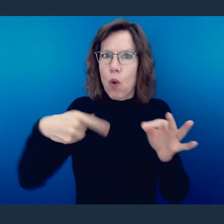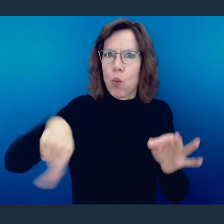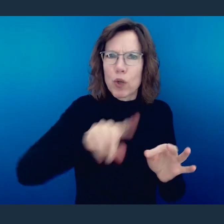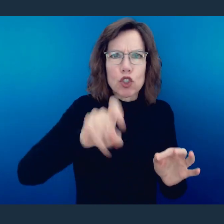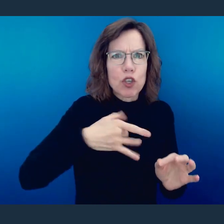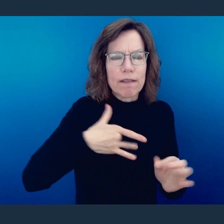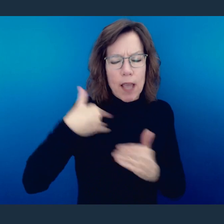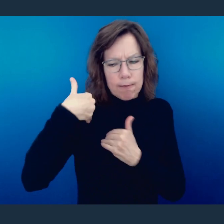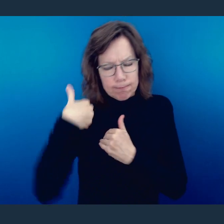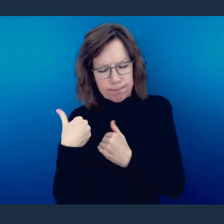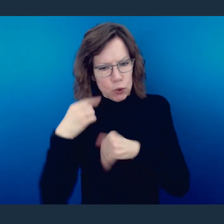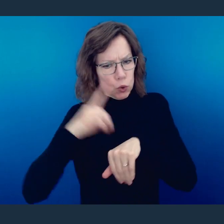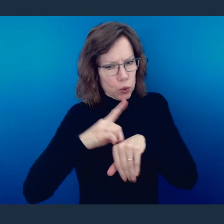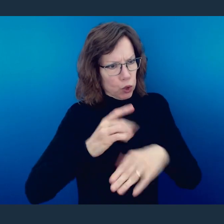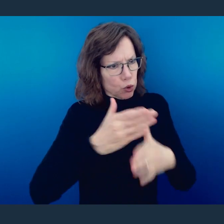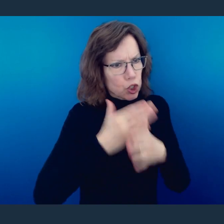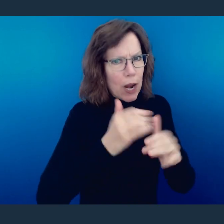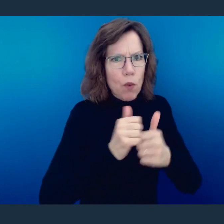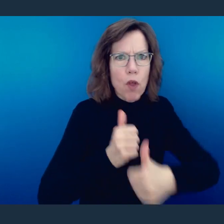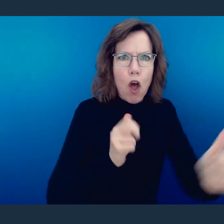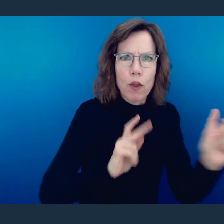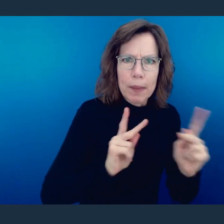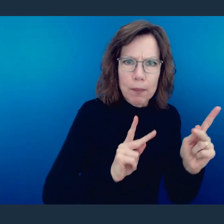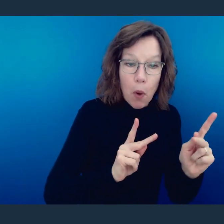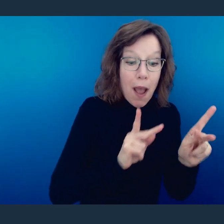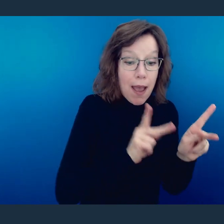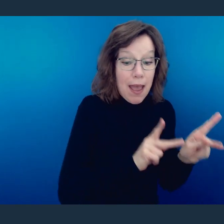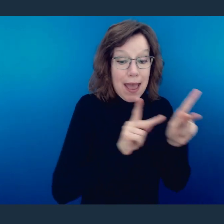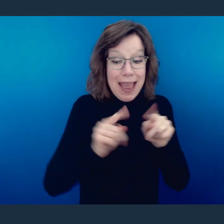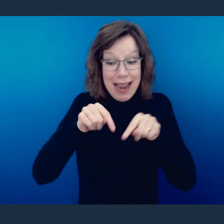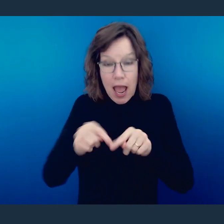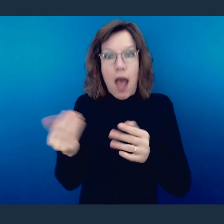the gospel with others. Here again he talks about this obligation.